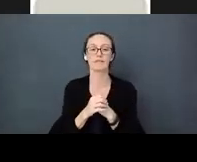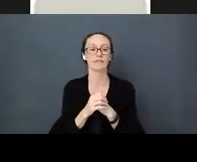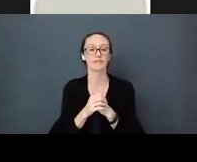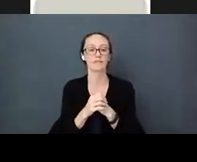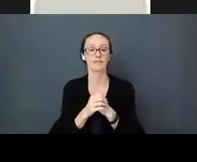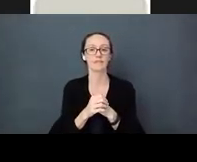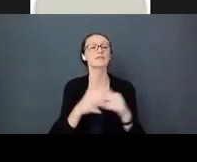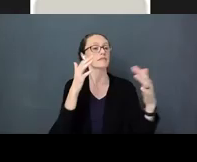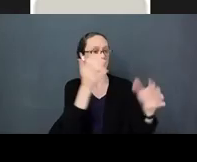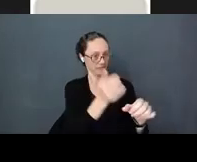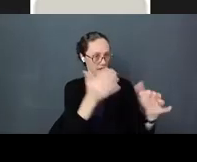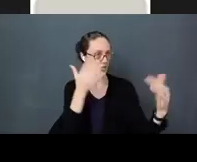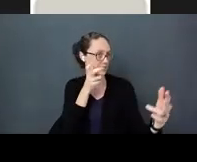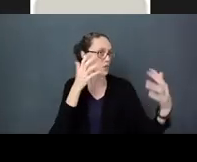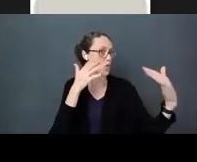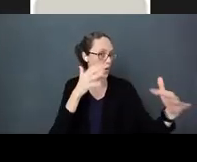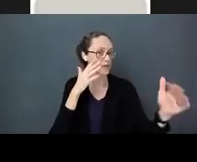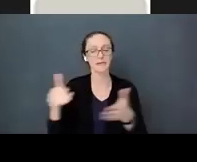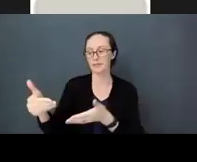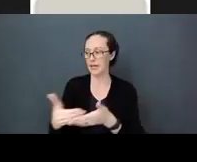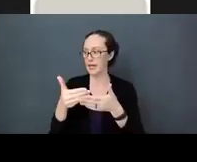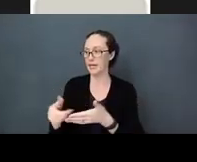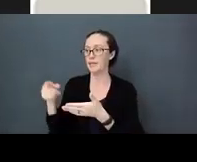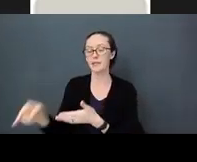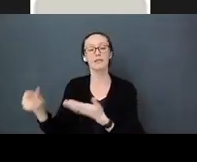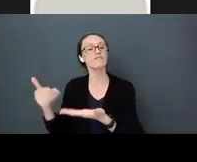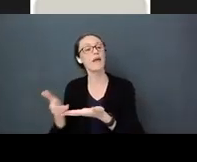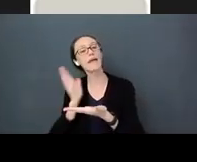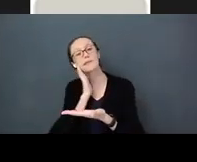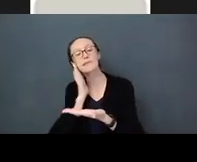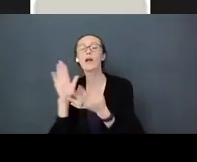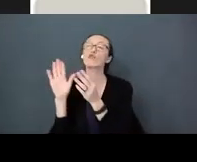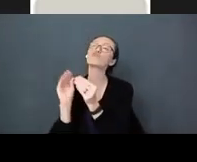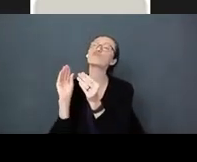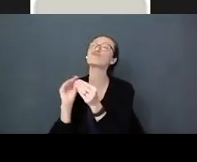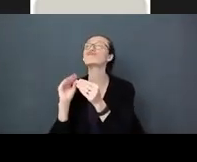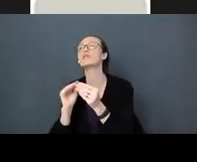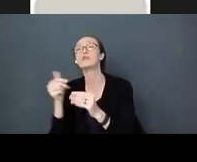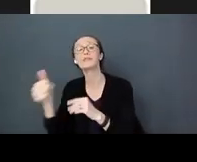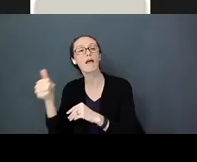makes a noise, baby is in his bed talking to himself just cooing, waiting, hears that and